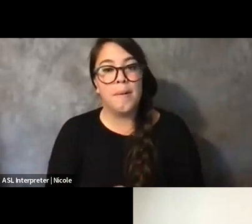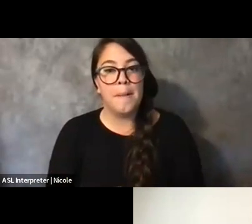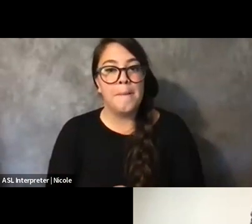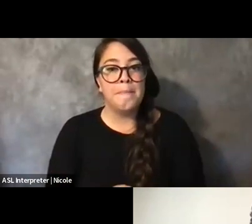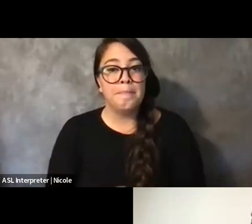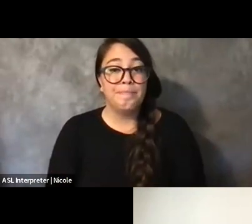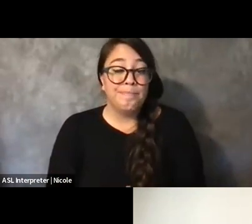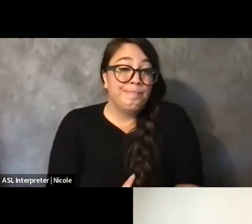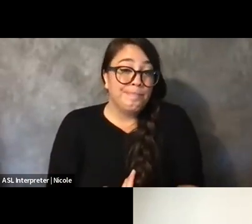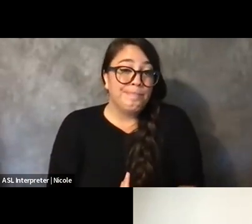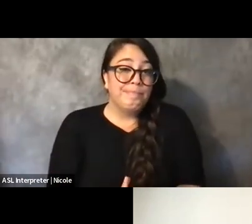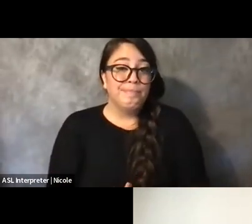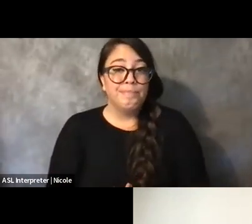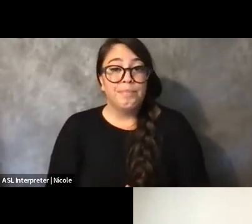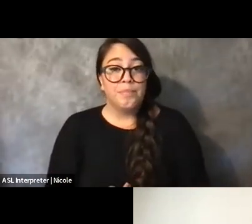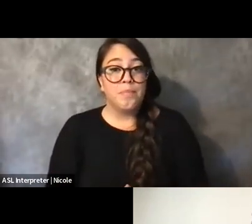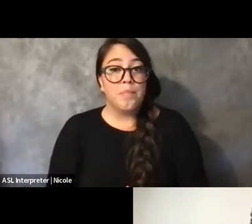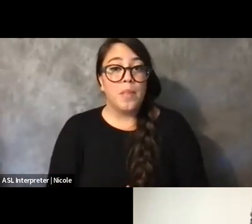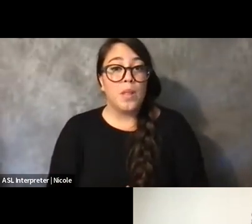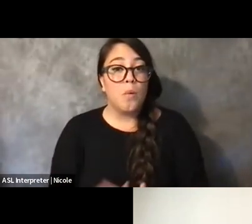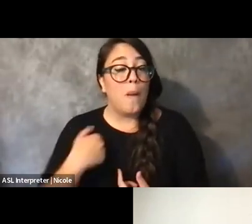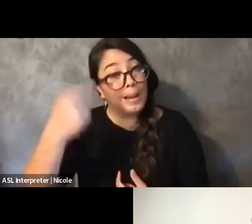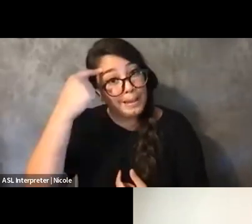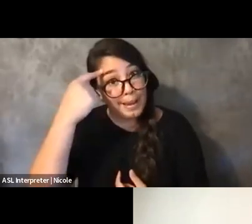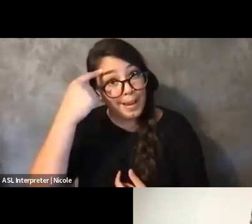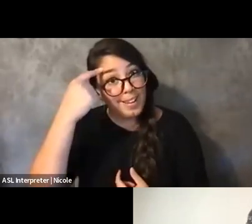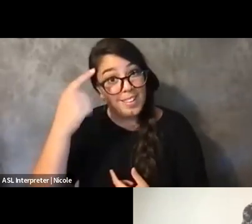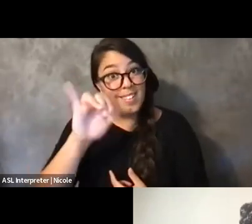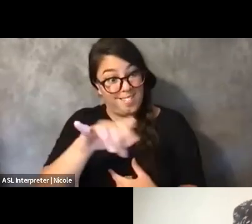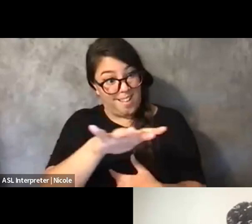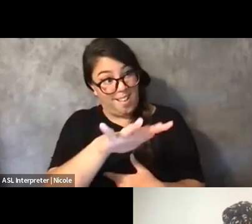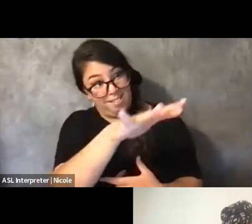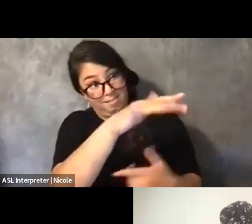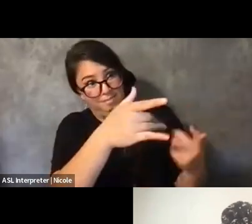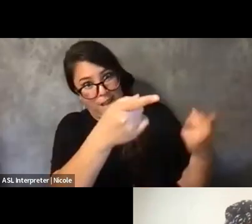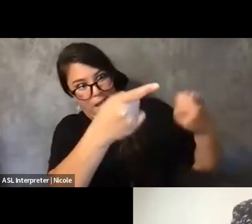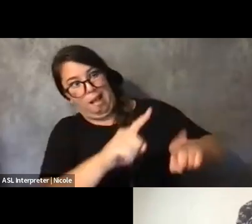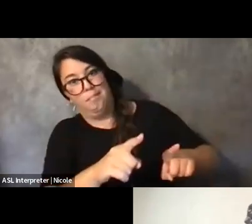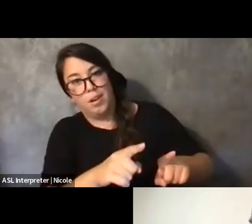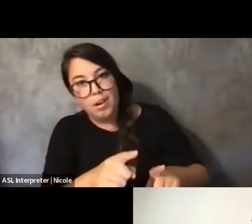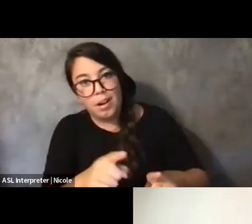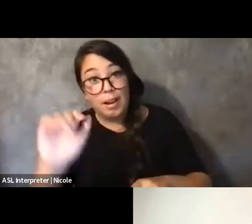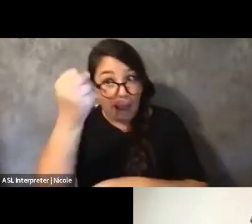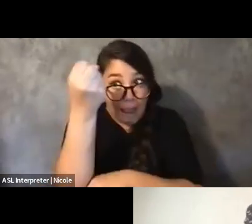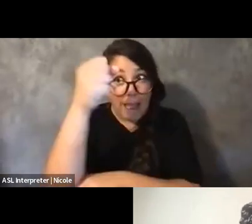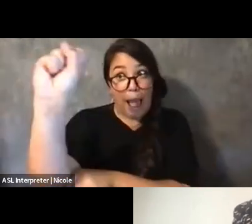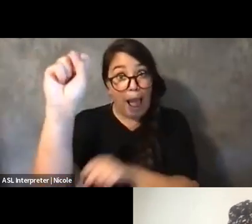Another place that scholar activism can come in is that with the skills that we get in academia,